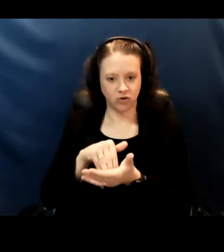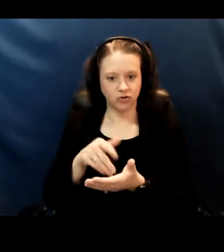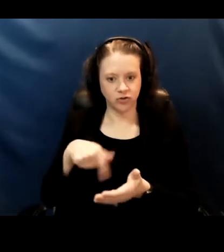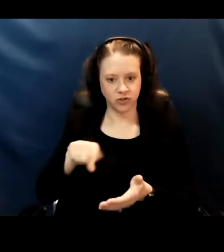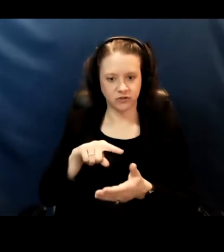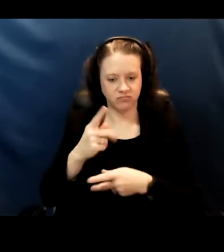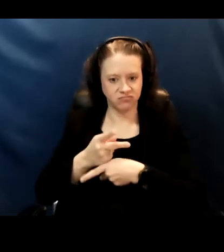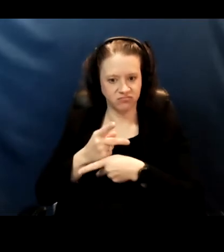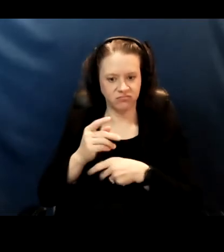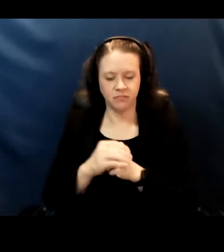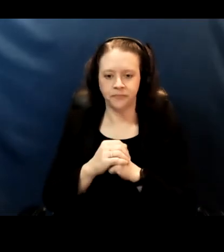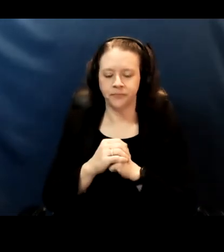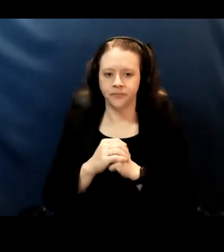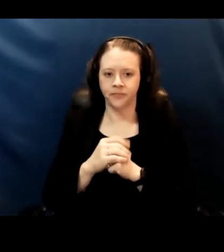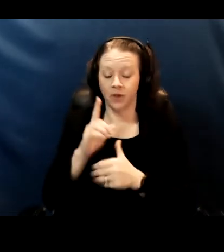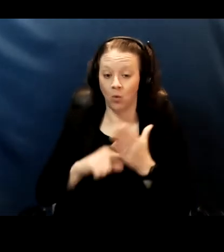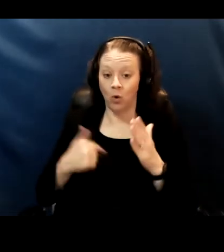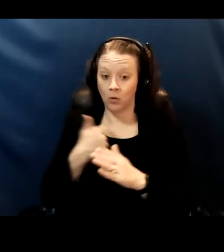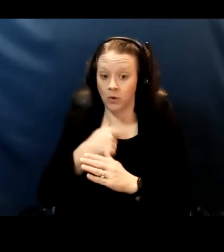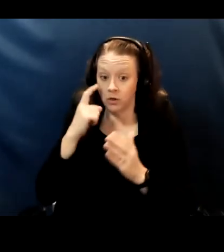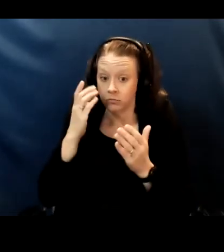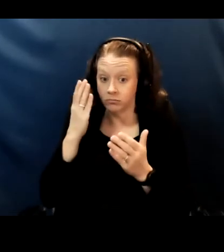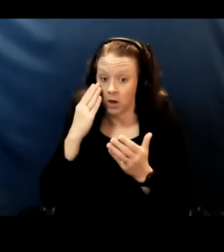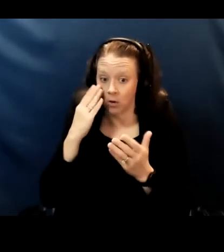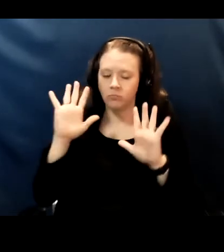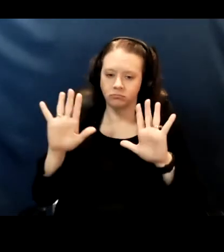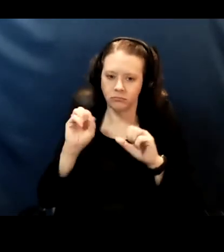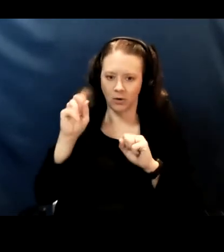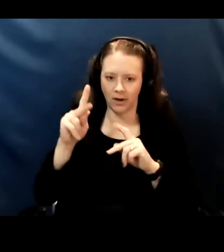And what we do know, okay, let me take a step back.